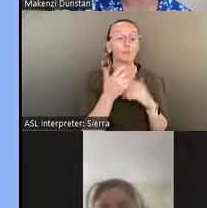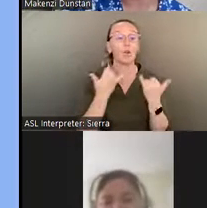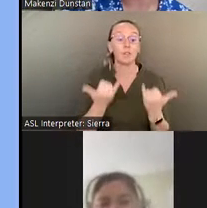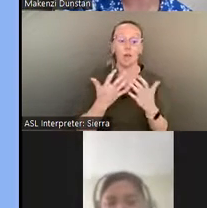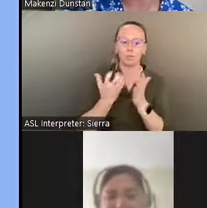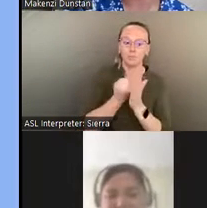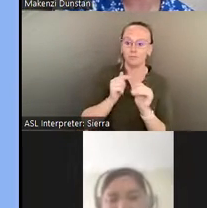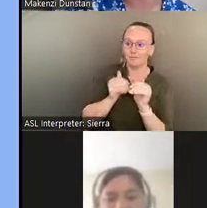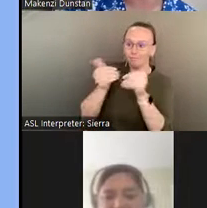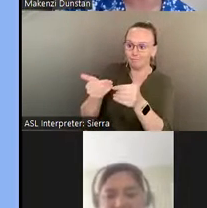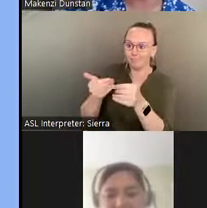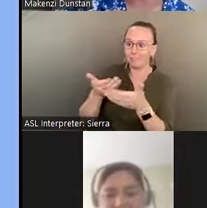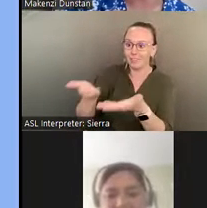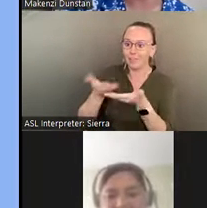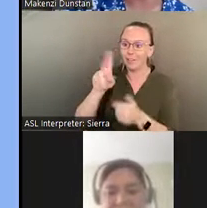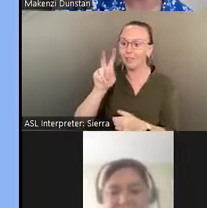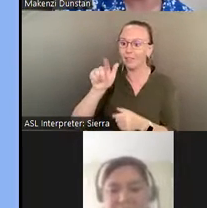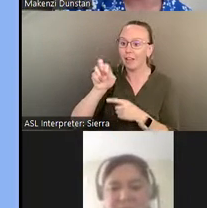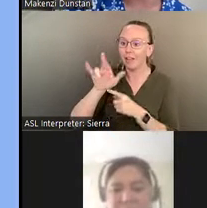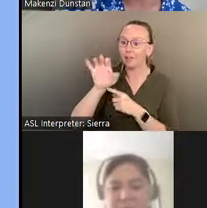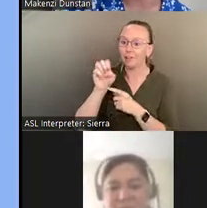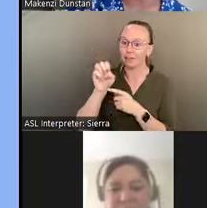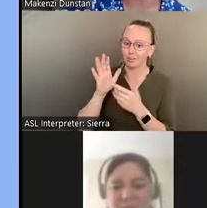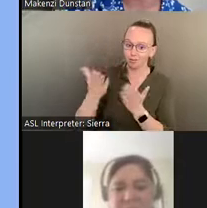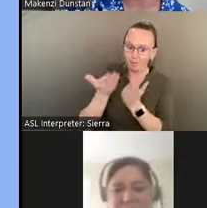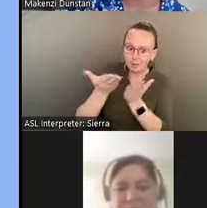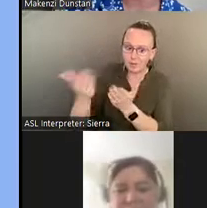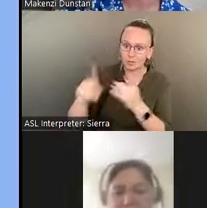her recommendations when traveling in this area.